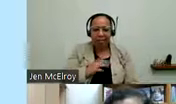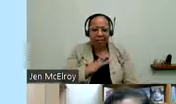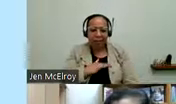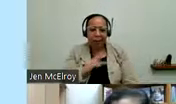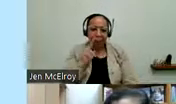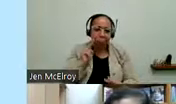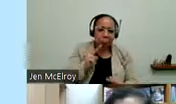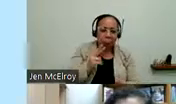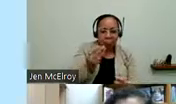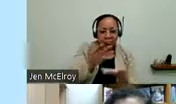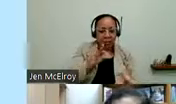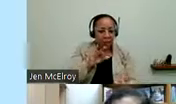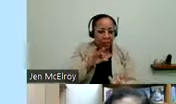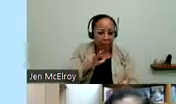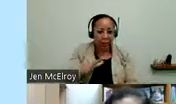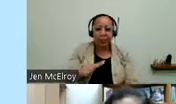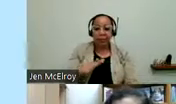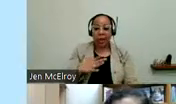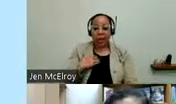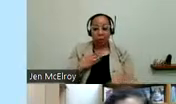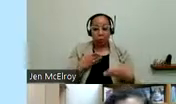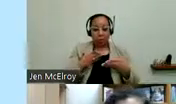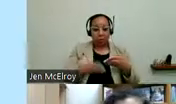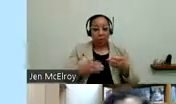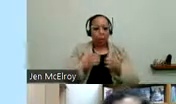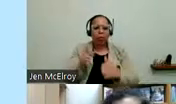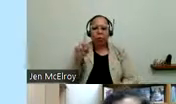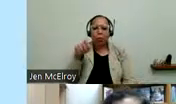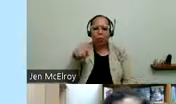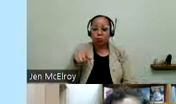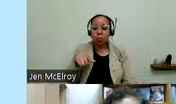I hope this will help and I'm goes to close out here. If there' anybody